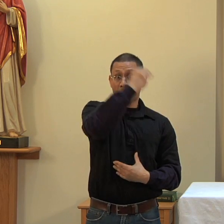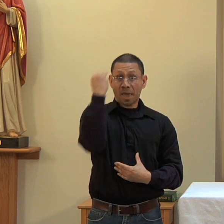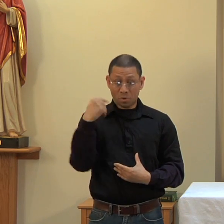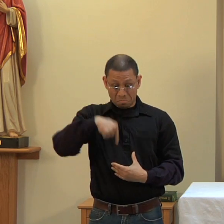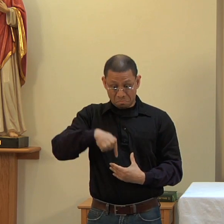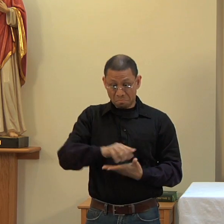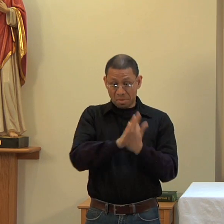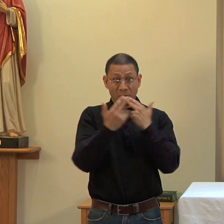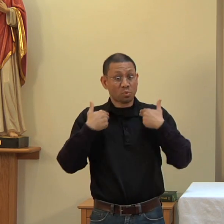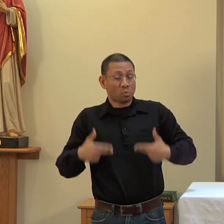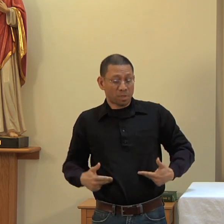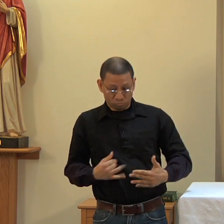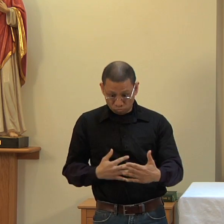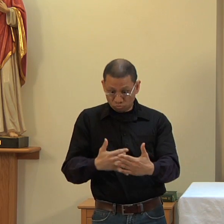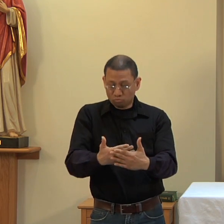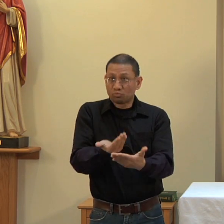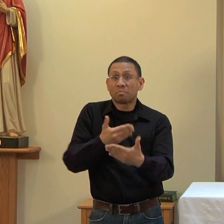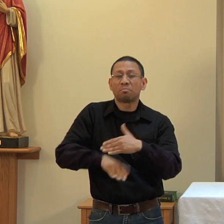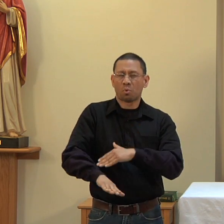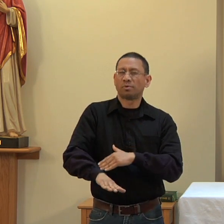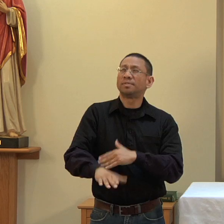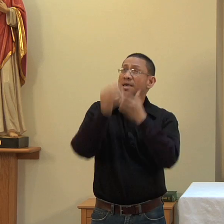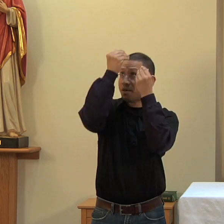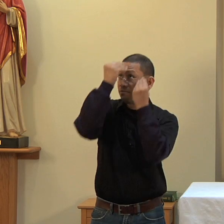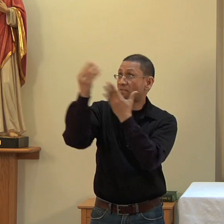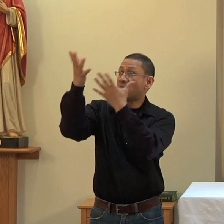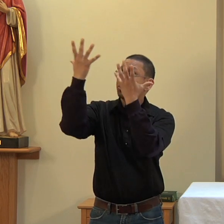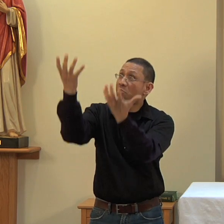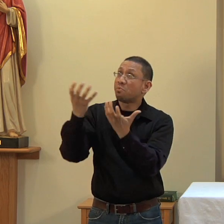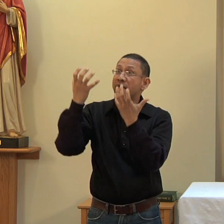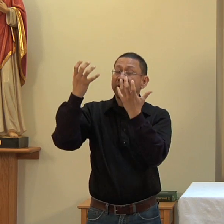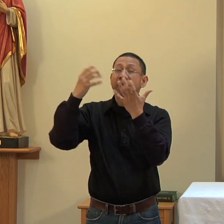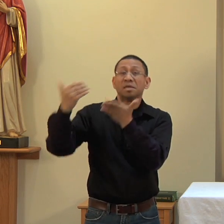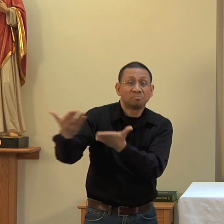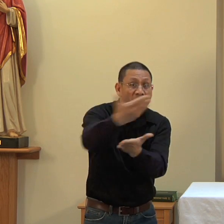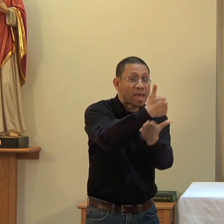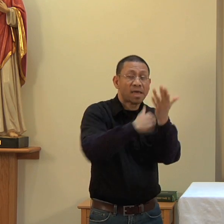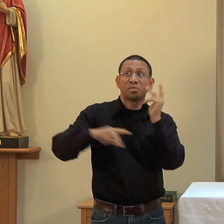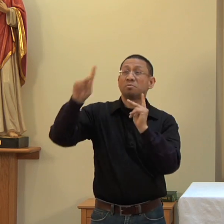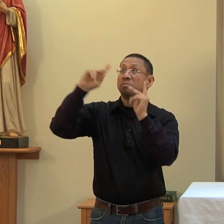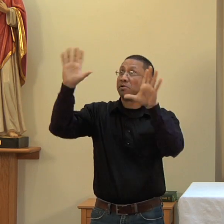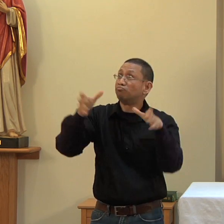Virgin. Fulfilling your will and gaining for you a holy people, he stretched out his hands